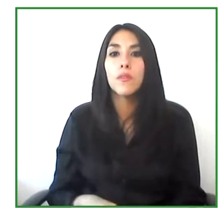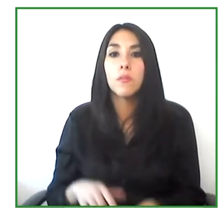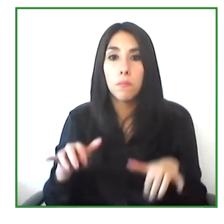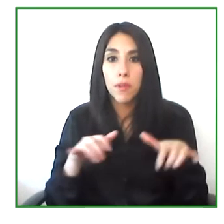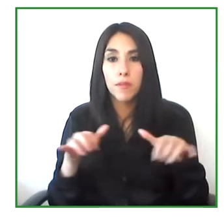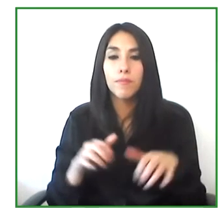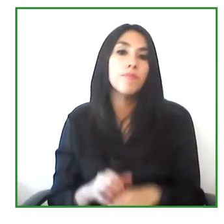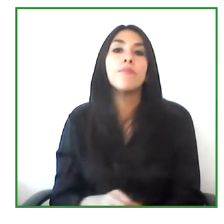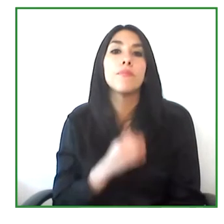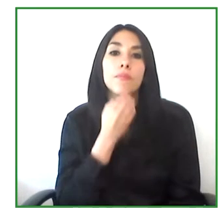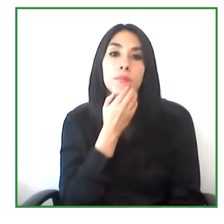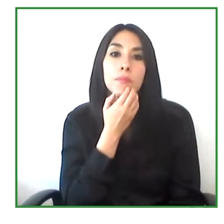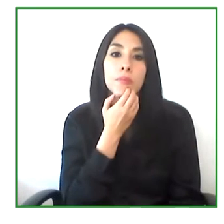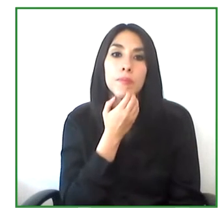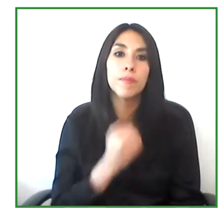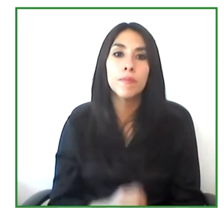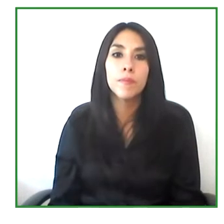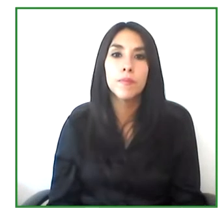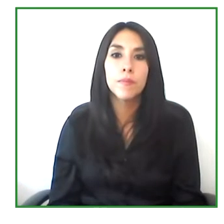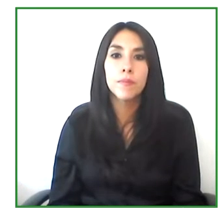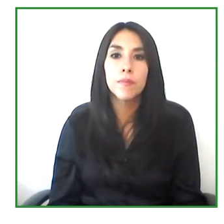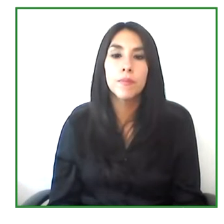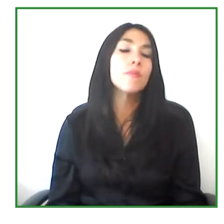also,